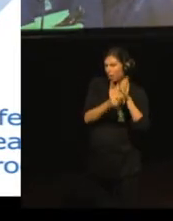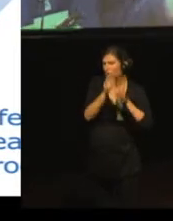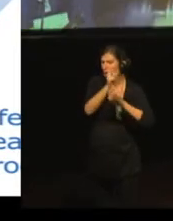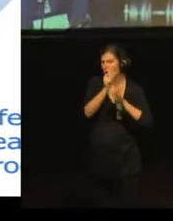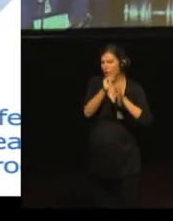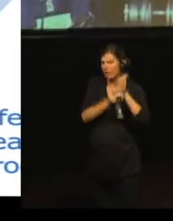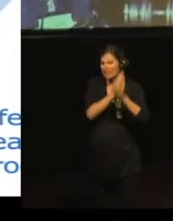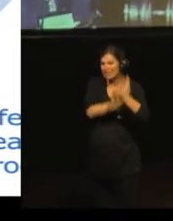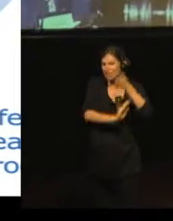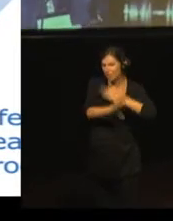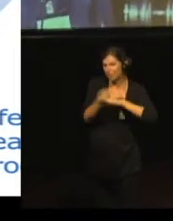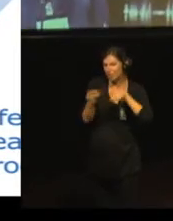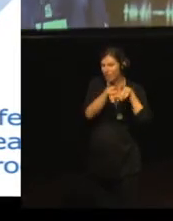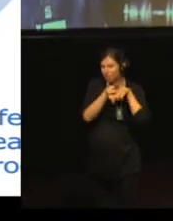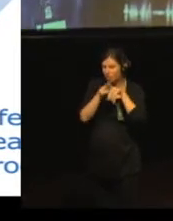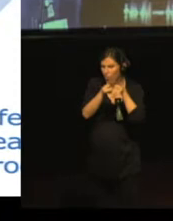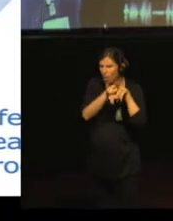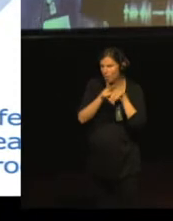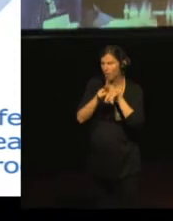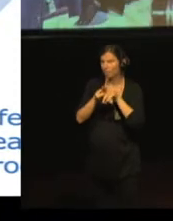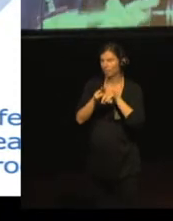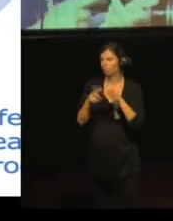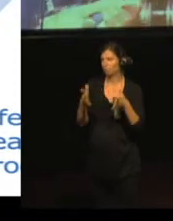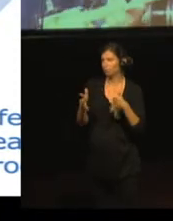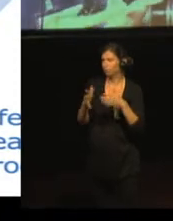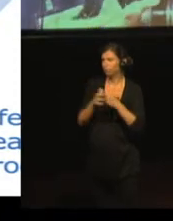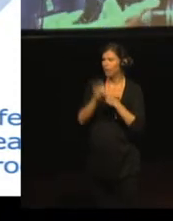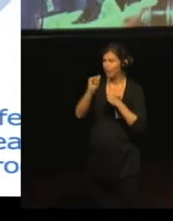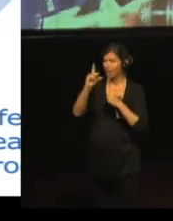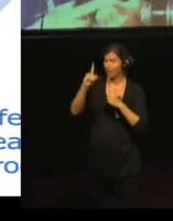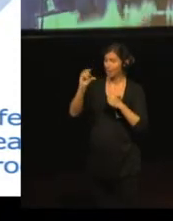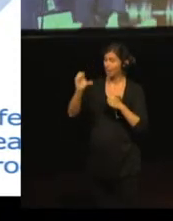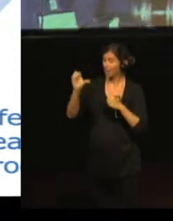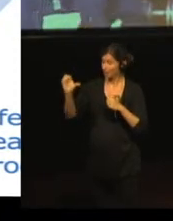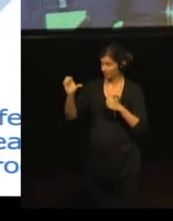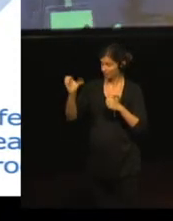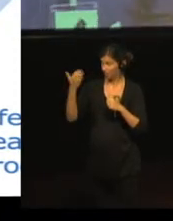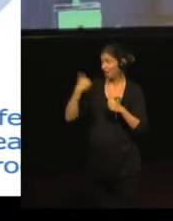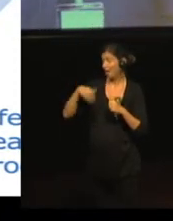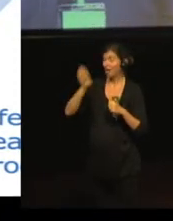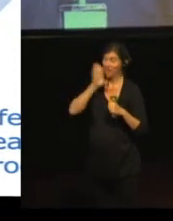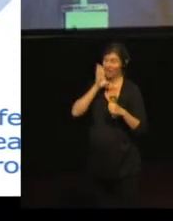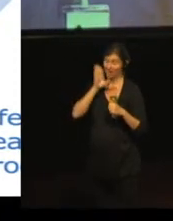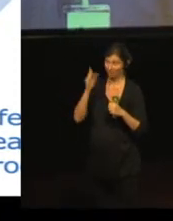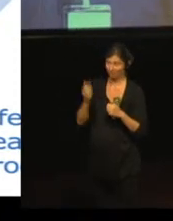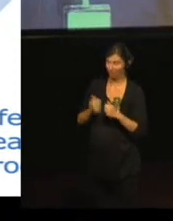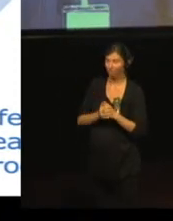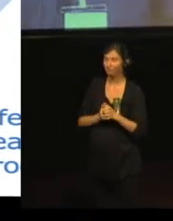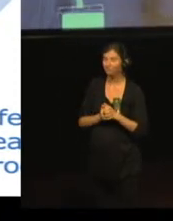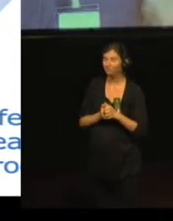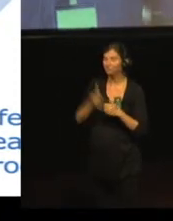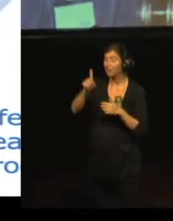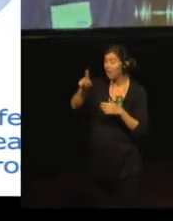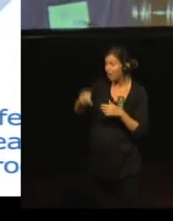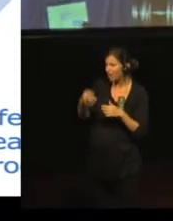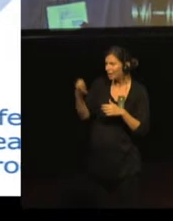what Michal also mentioned. Then, we also had to find the people responsible related to the tasks.